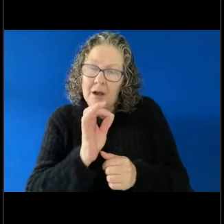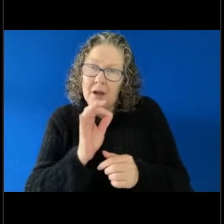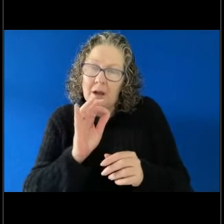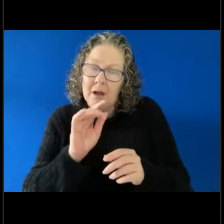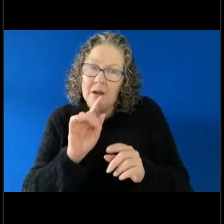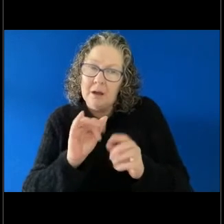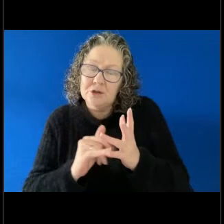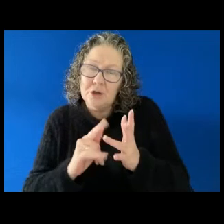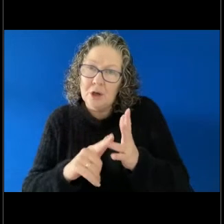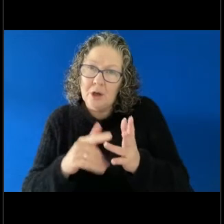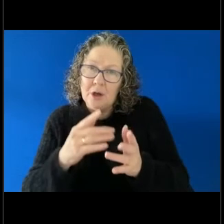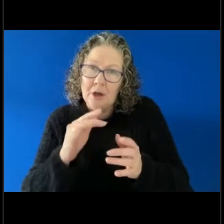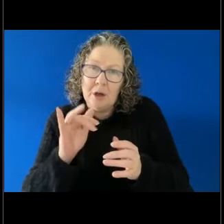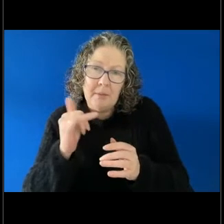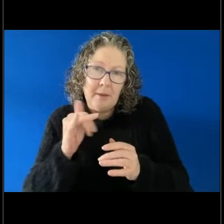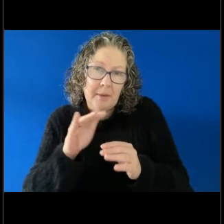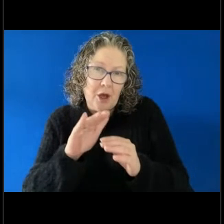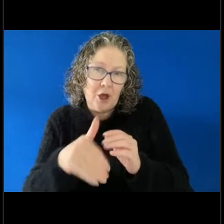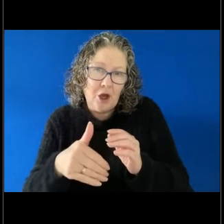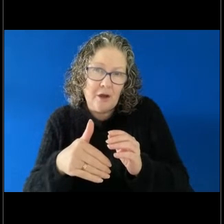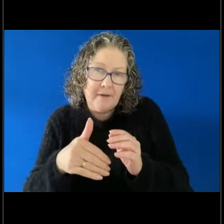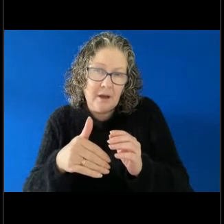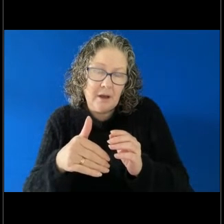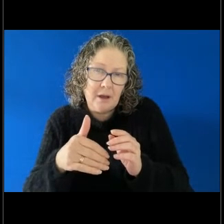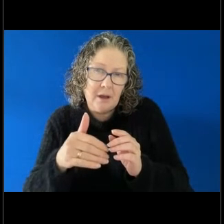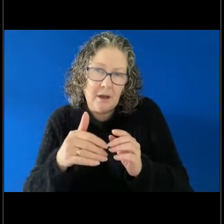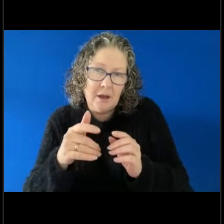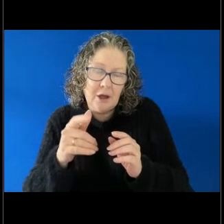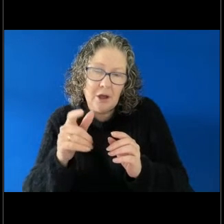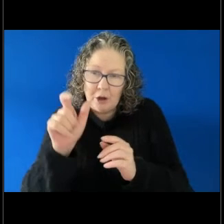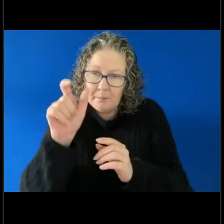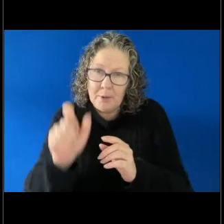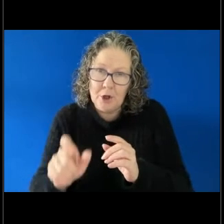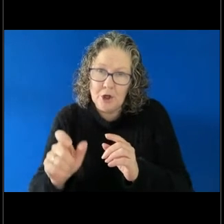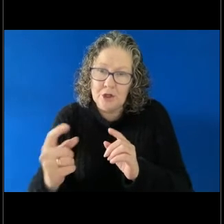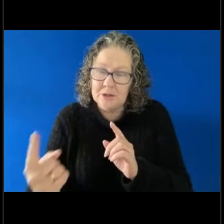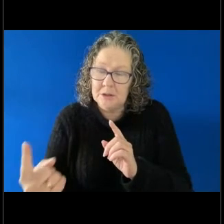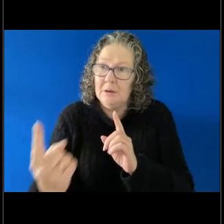be something that's taken into consideration if somebody didn't get legal advice until, say,